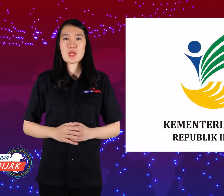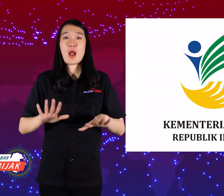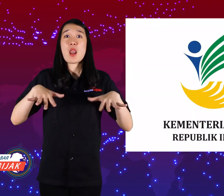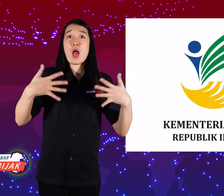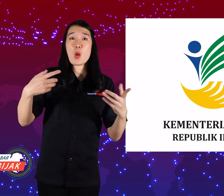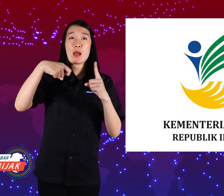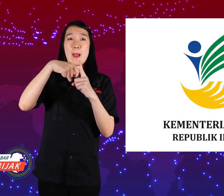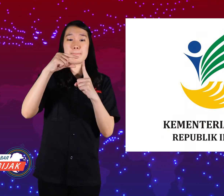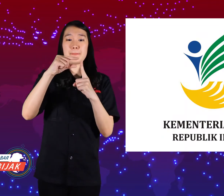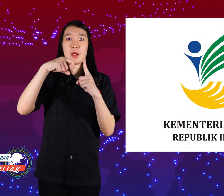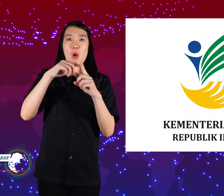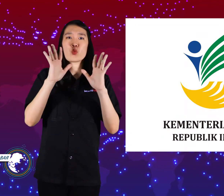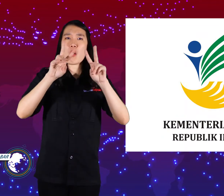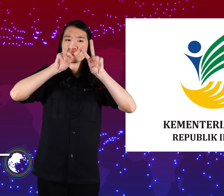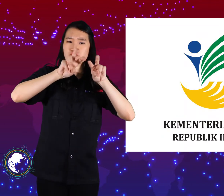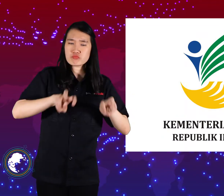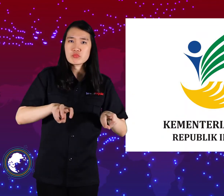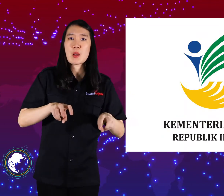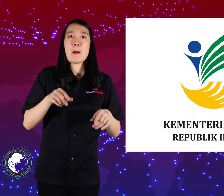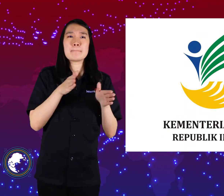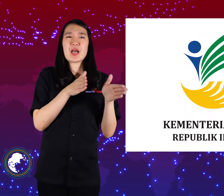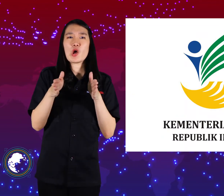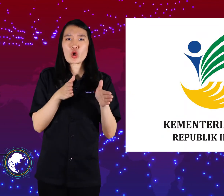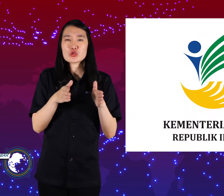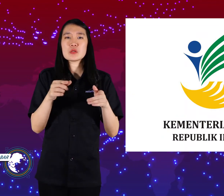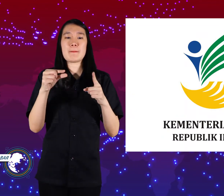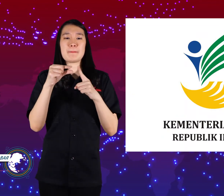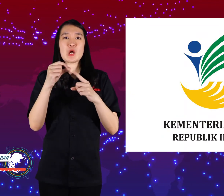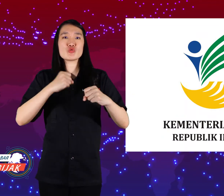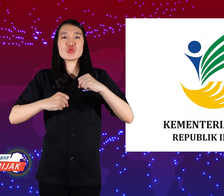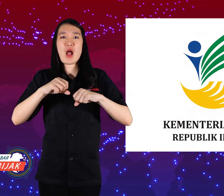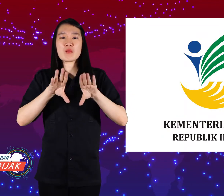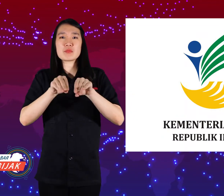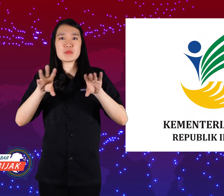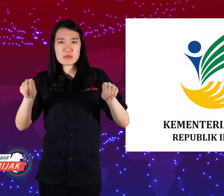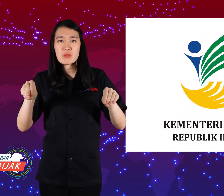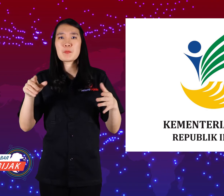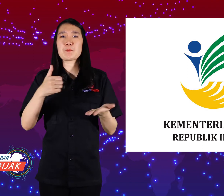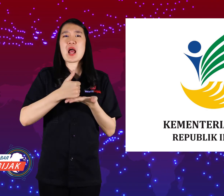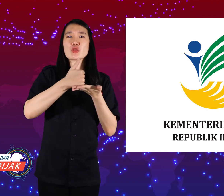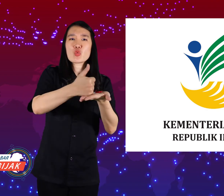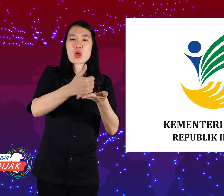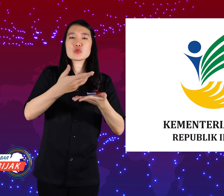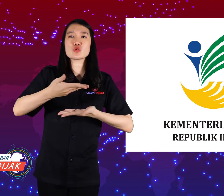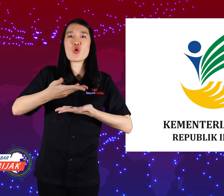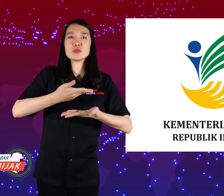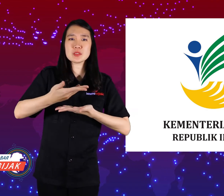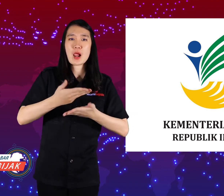The KPK has examined the parties involved in the provision and distribution of social assistance.